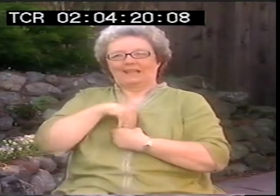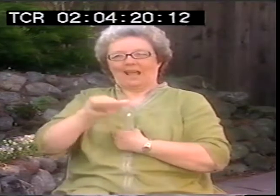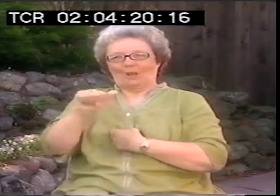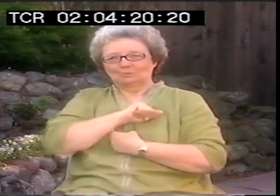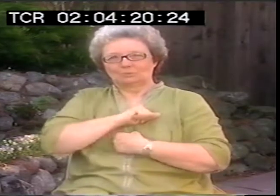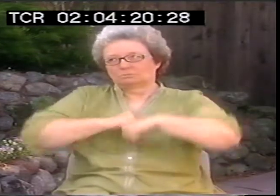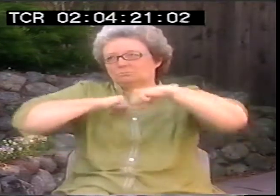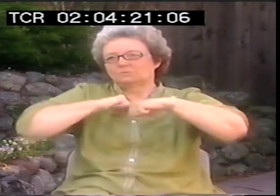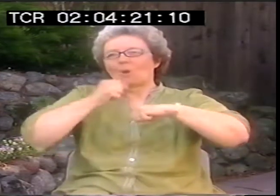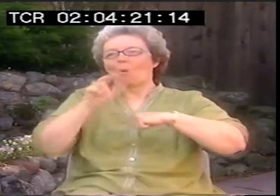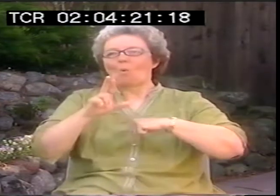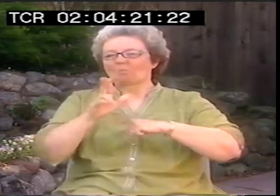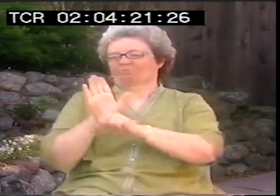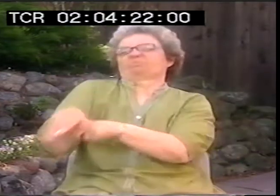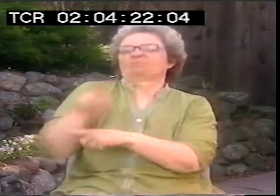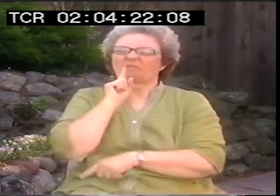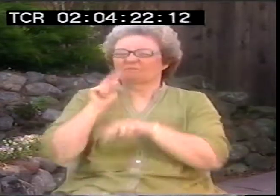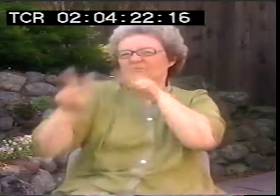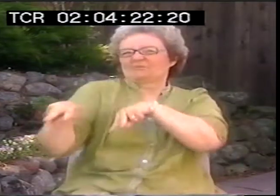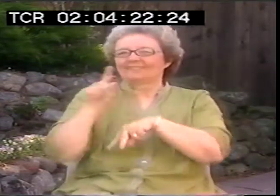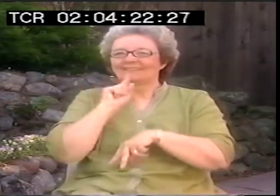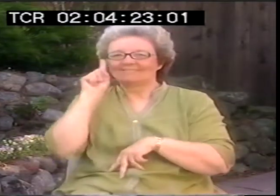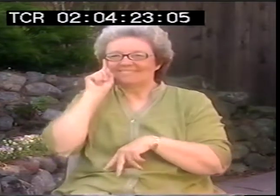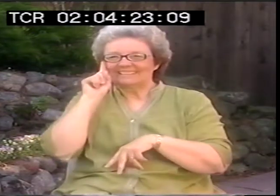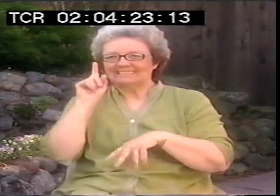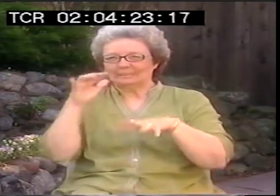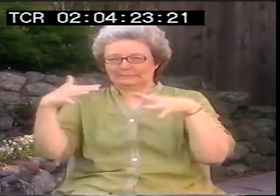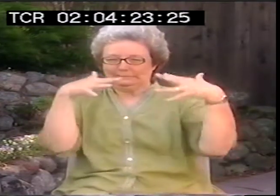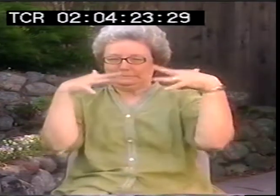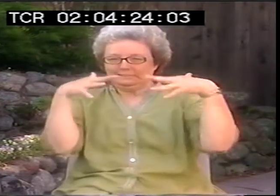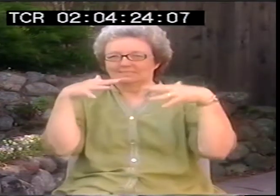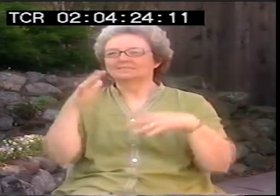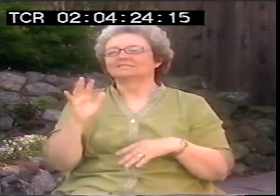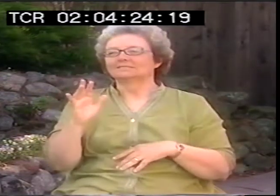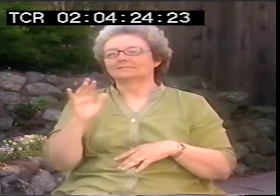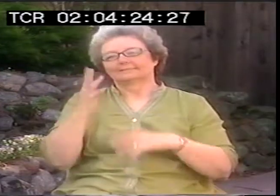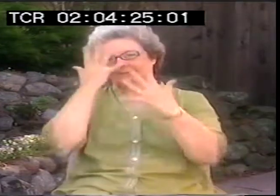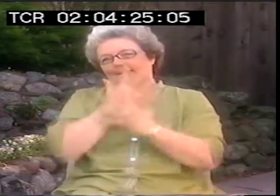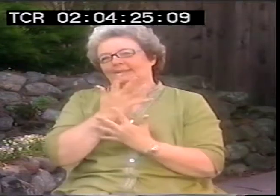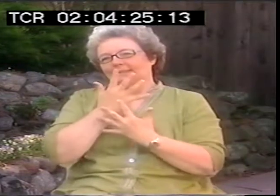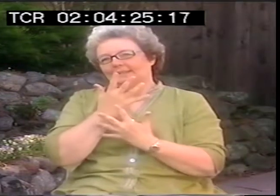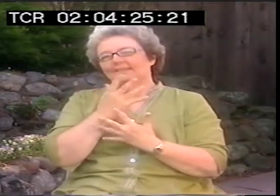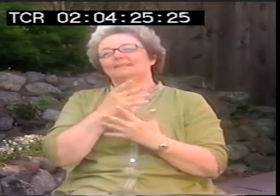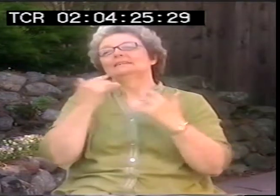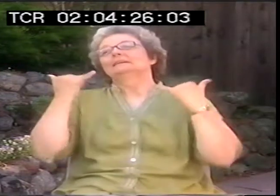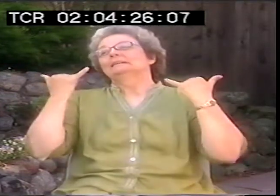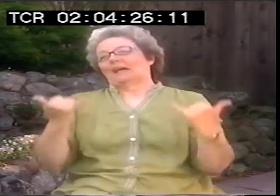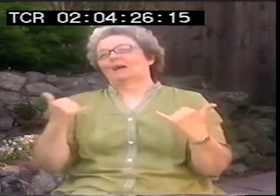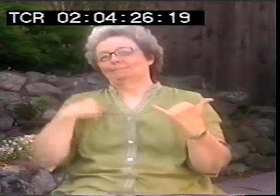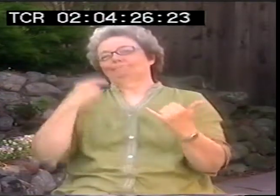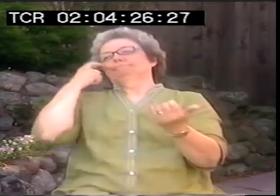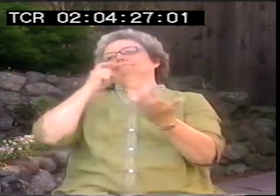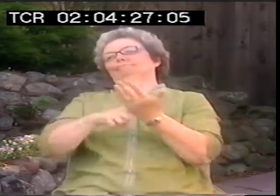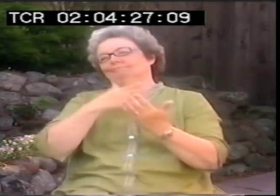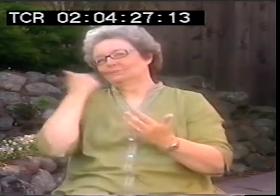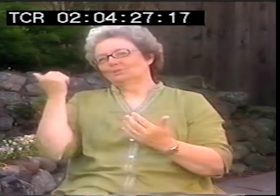So they caused all that internal attitude of people putting down each other and that difficulty between the different paradigms